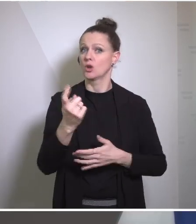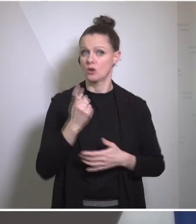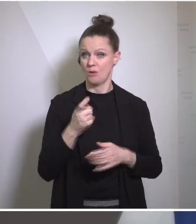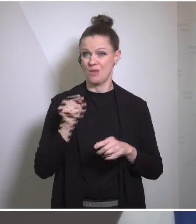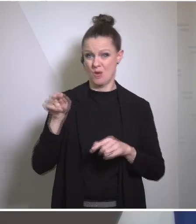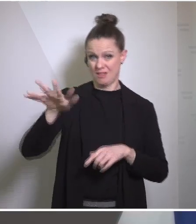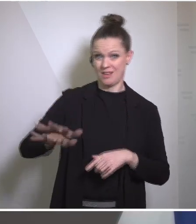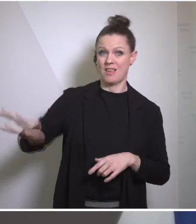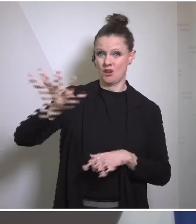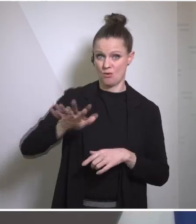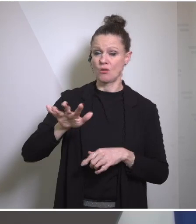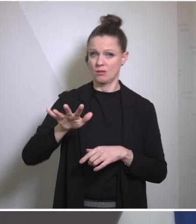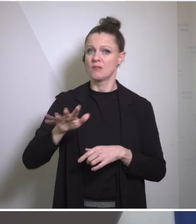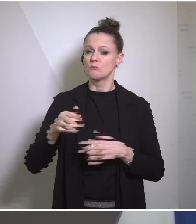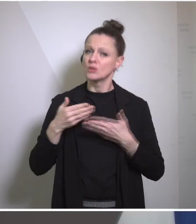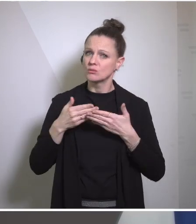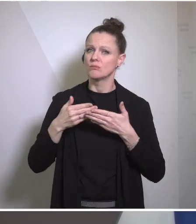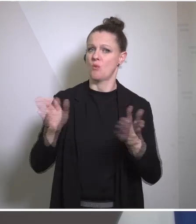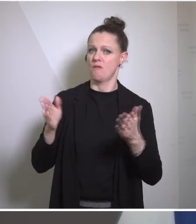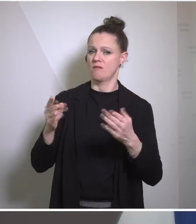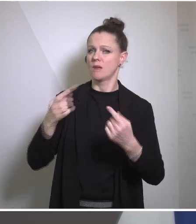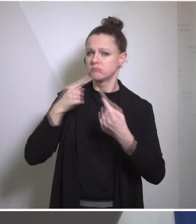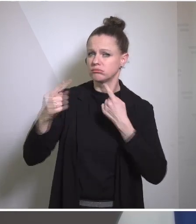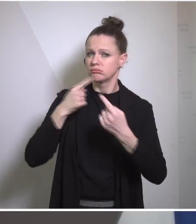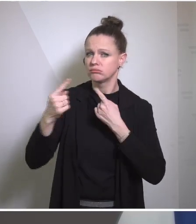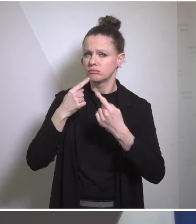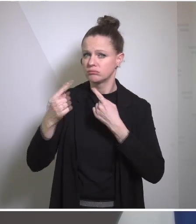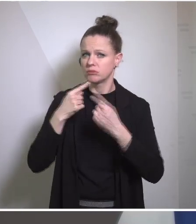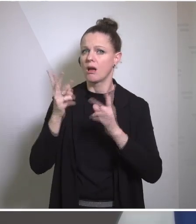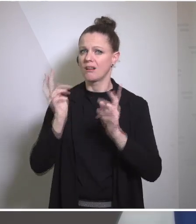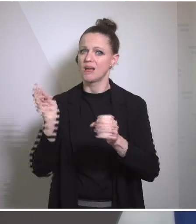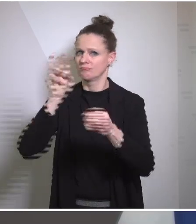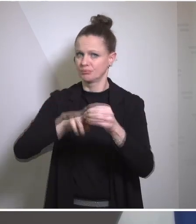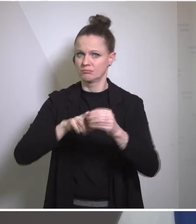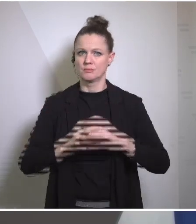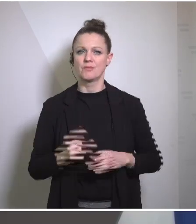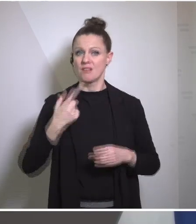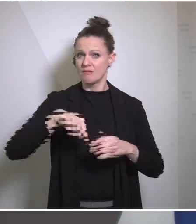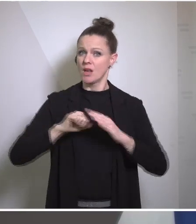opening the accession talks. And you know that Austria very strongly advocates for this step